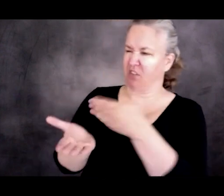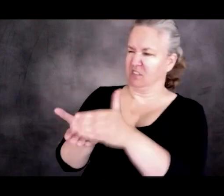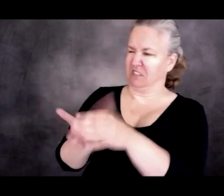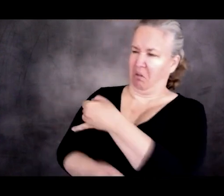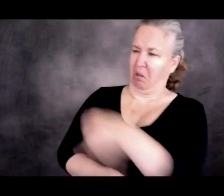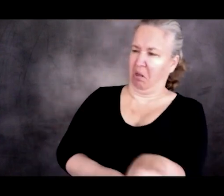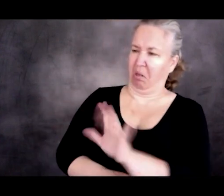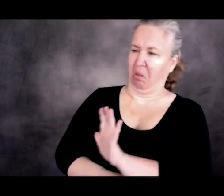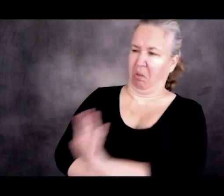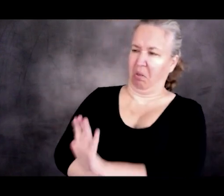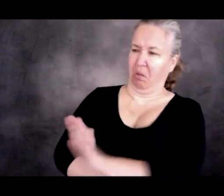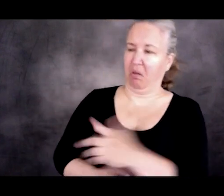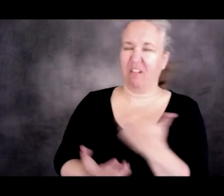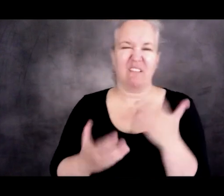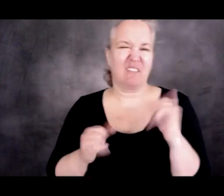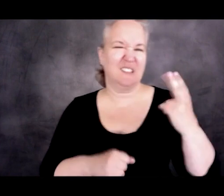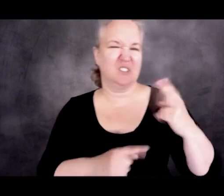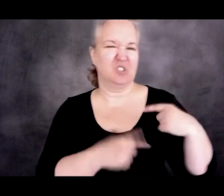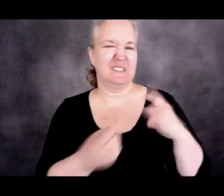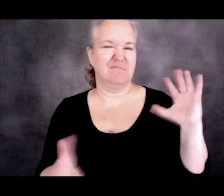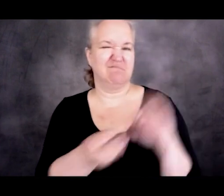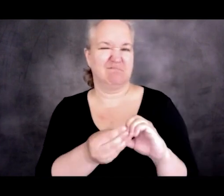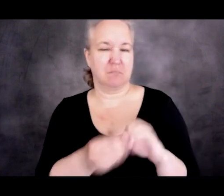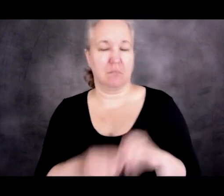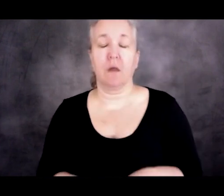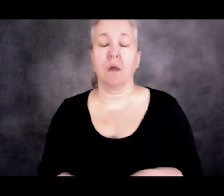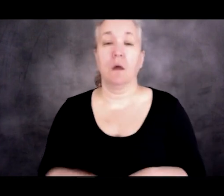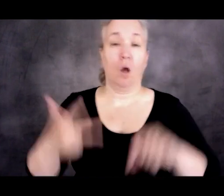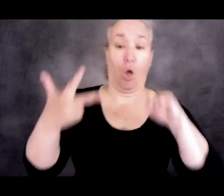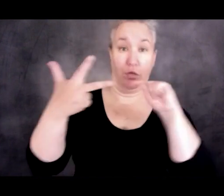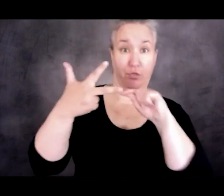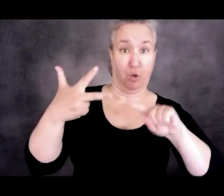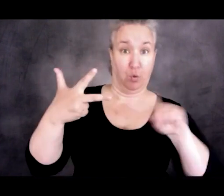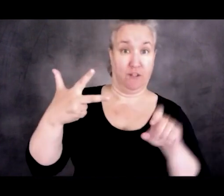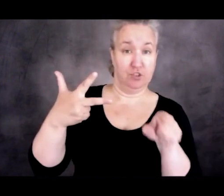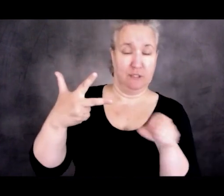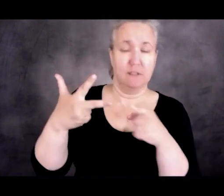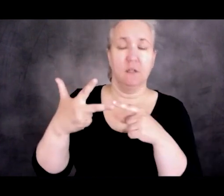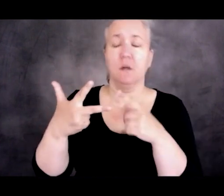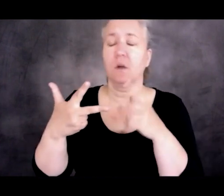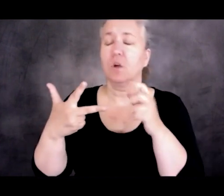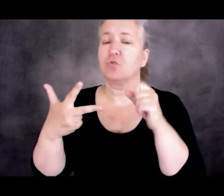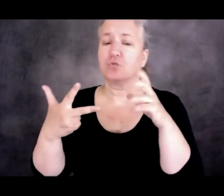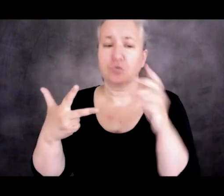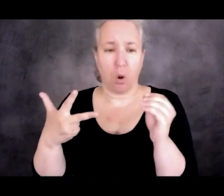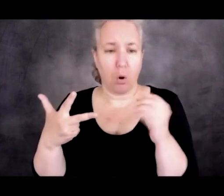The third question. So conditions, if you're applying,